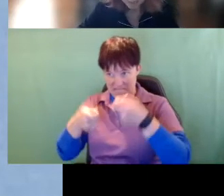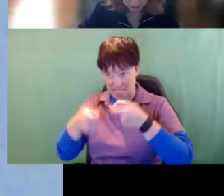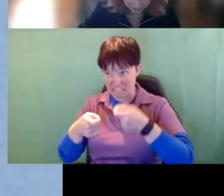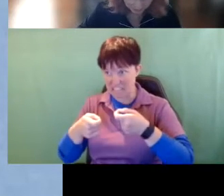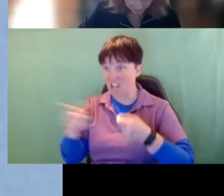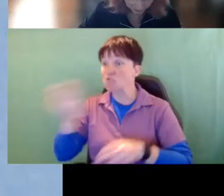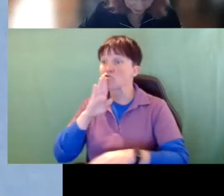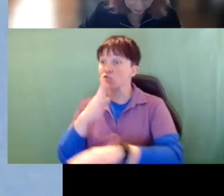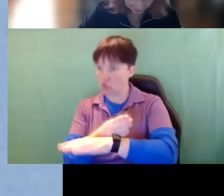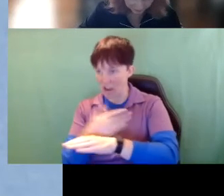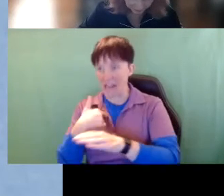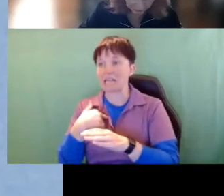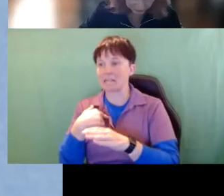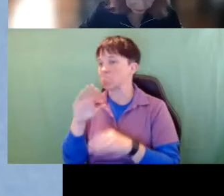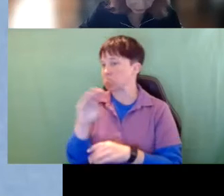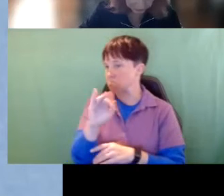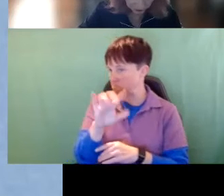mild to moderate hearing loss.